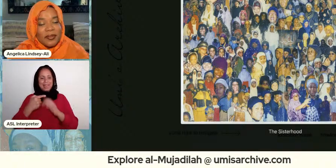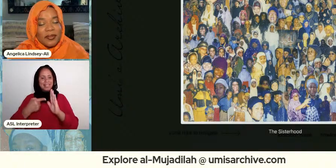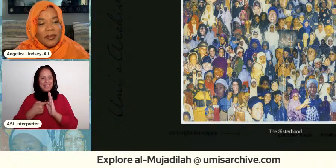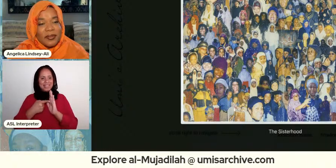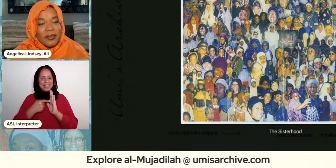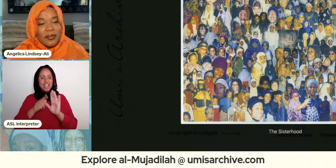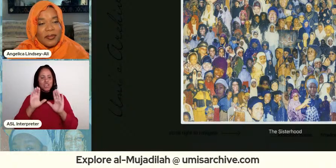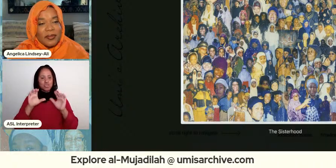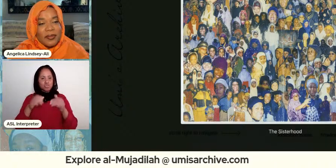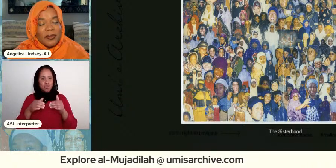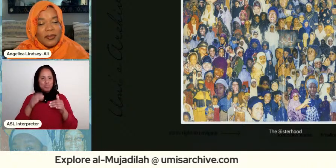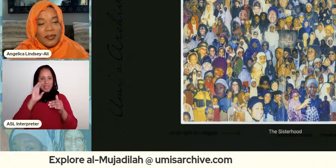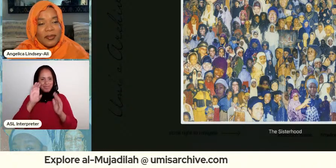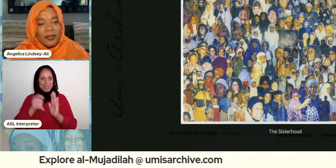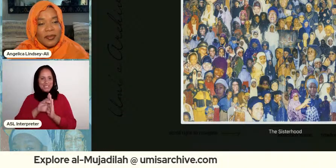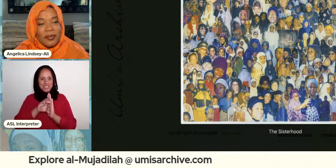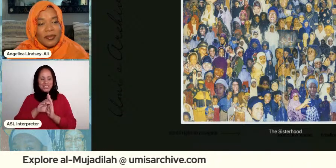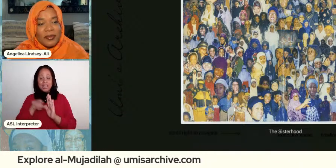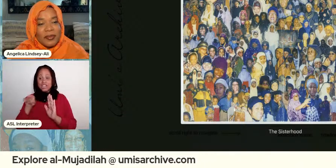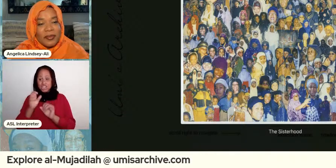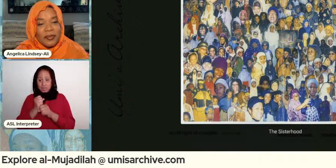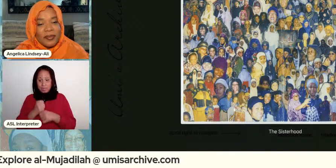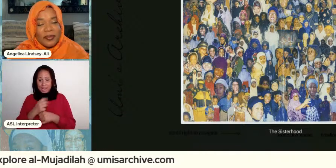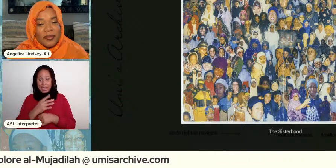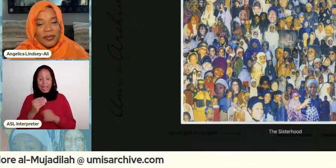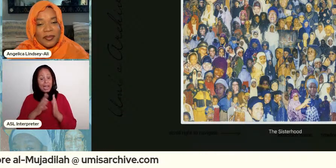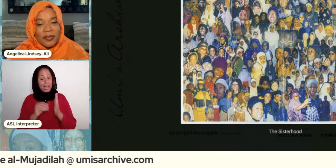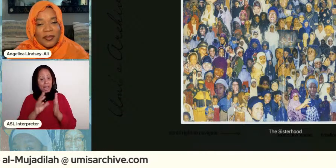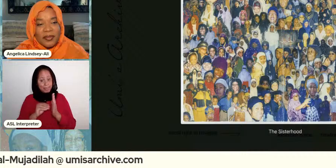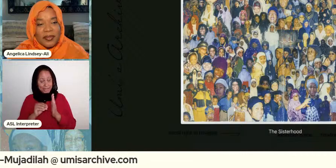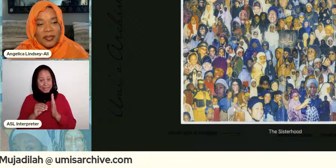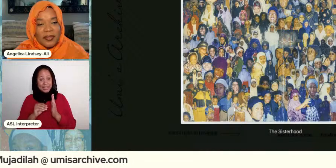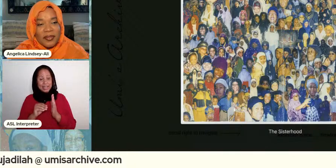and she put it together and she got copies of it and everybody she could other people don't have it